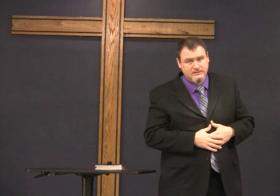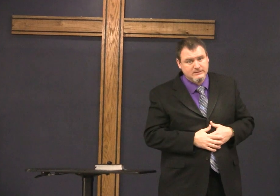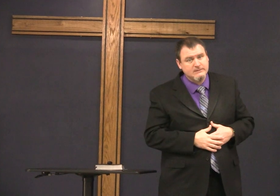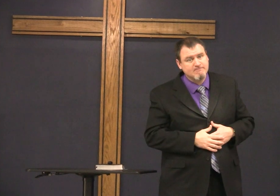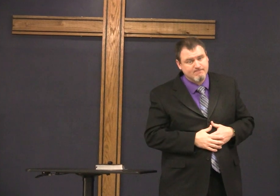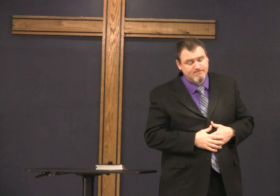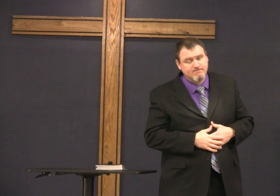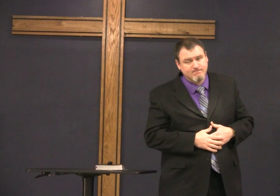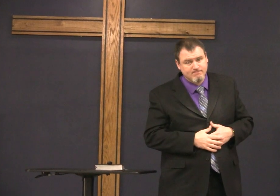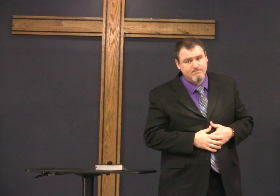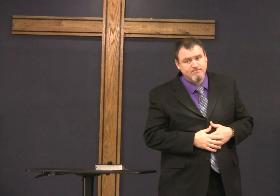but he will be great